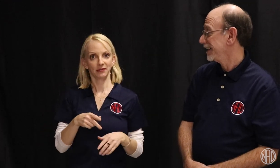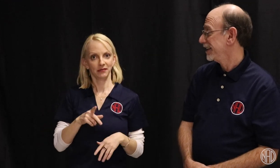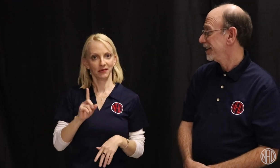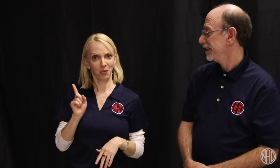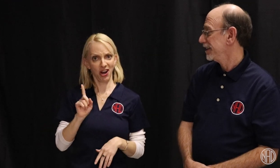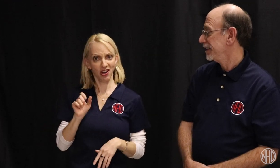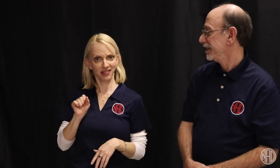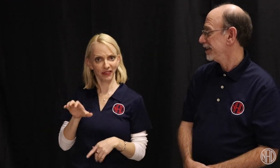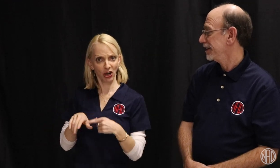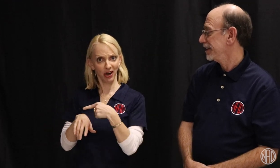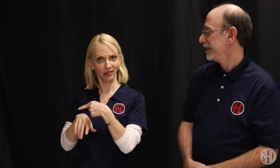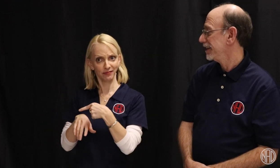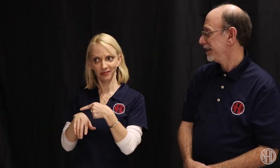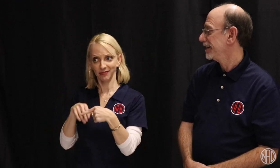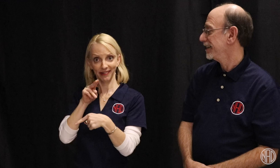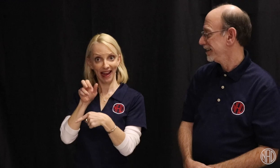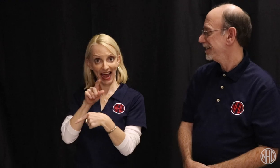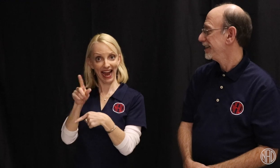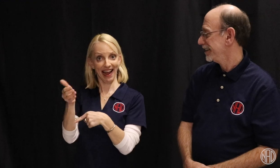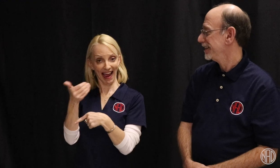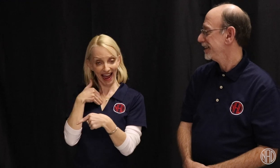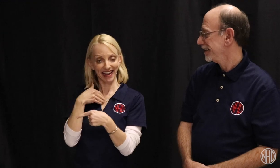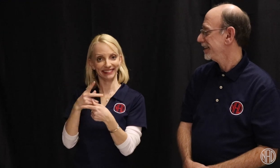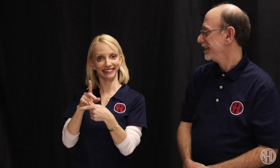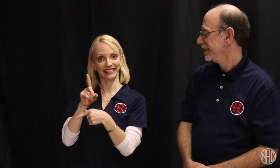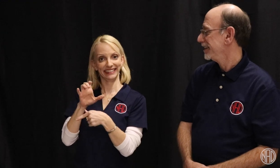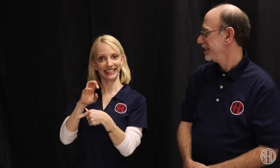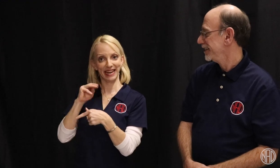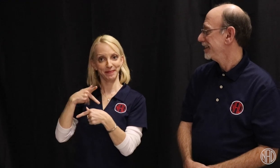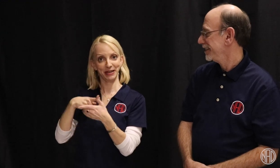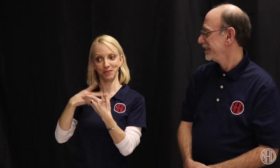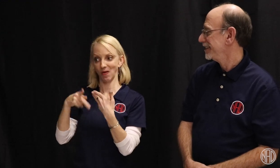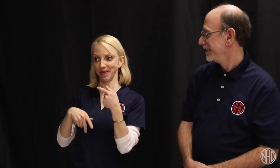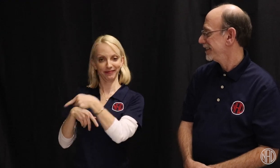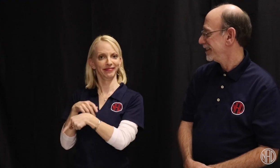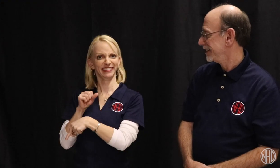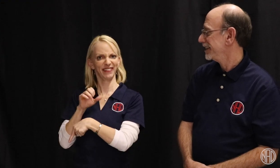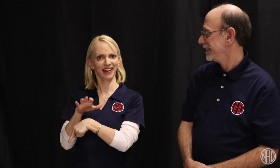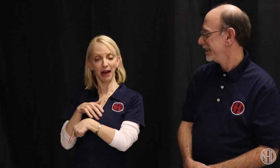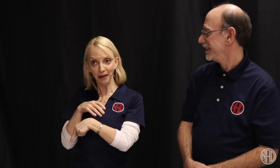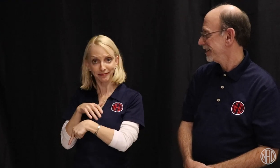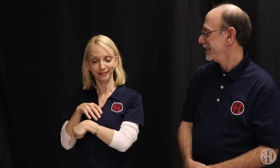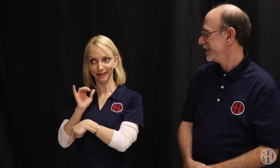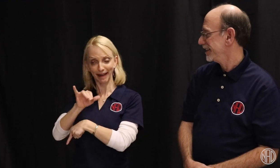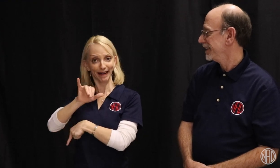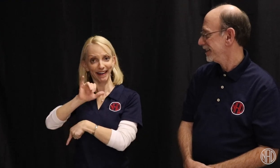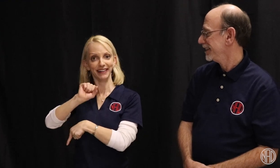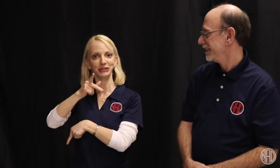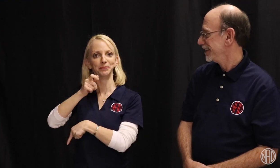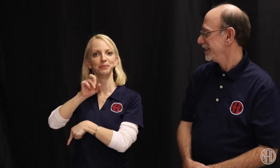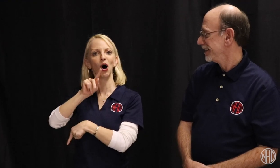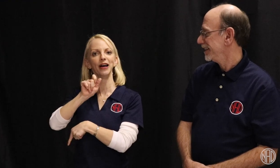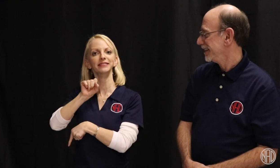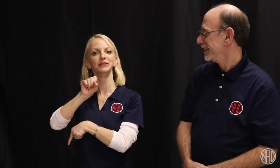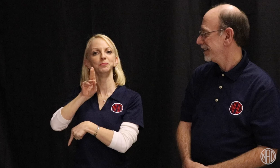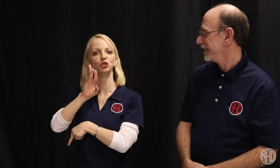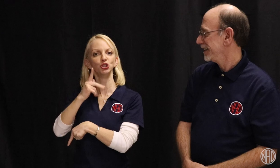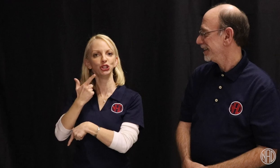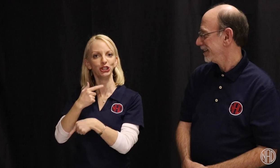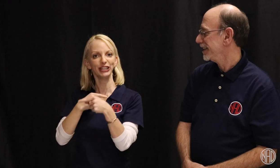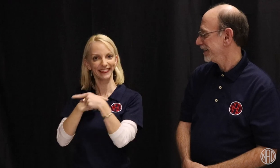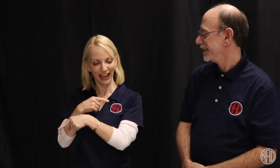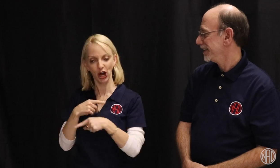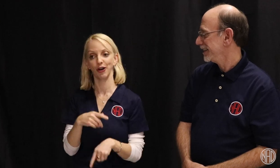The DCMP is located in Spartanburg, SC.